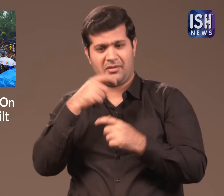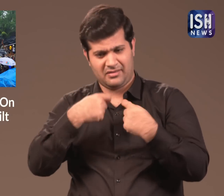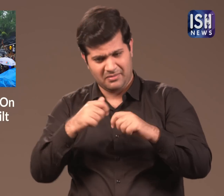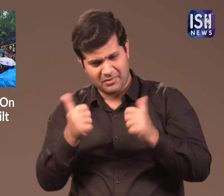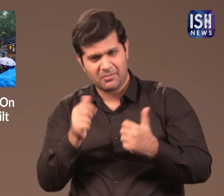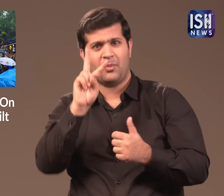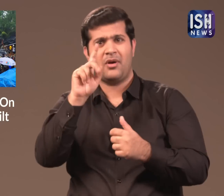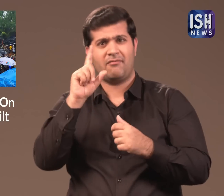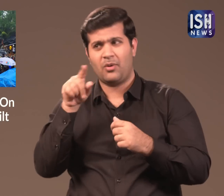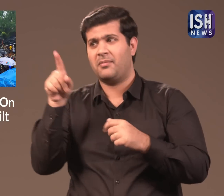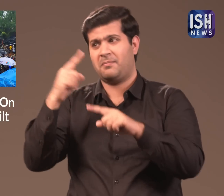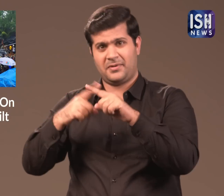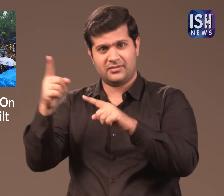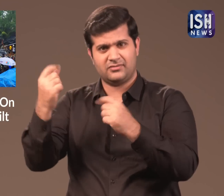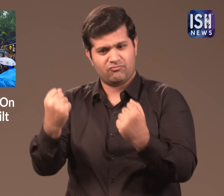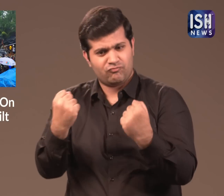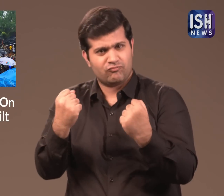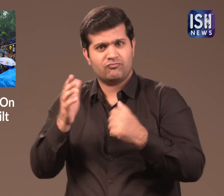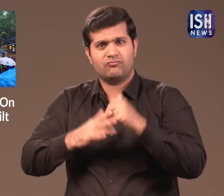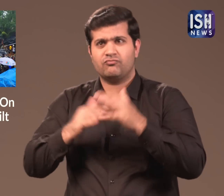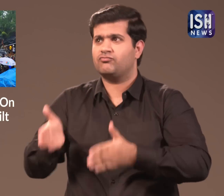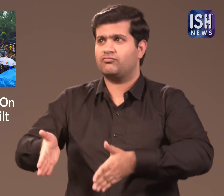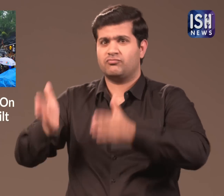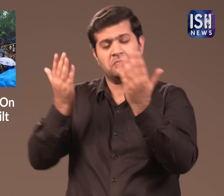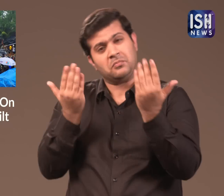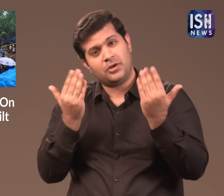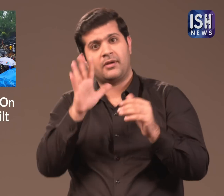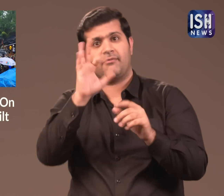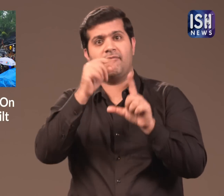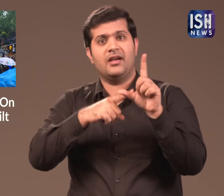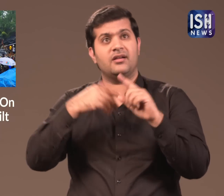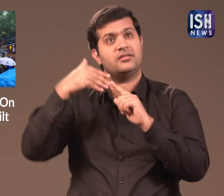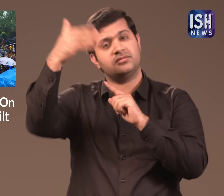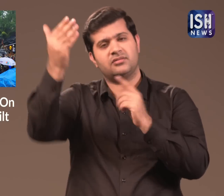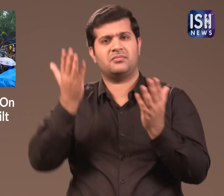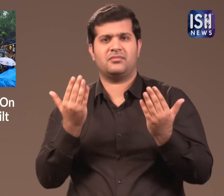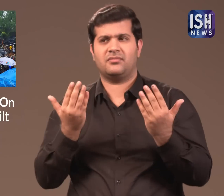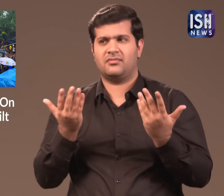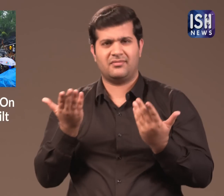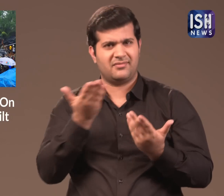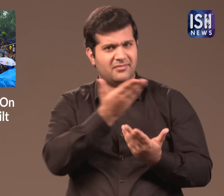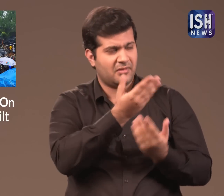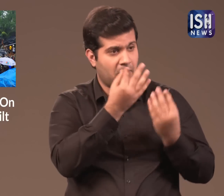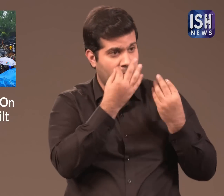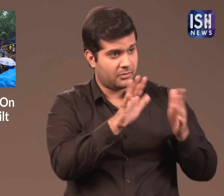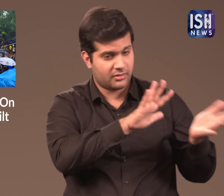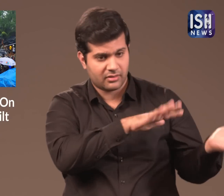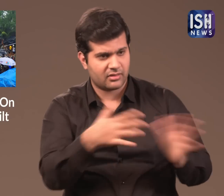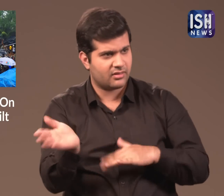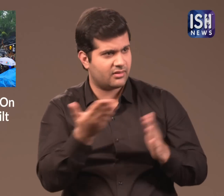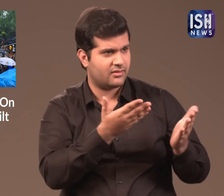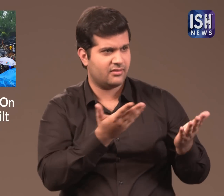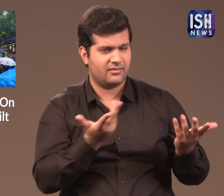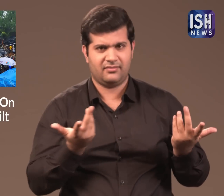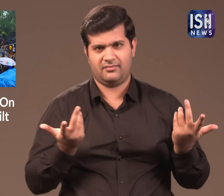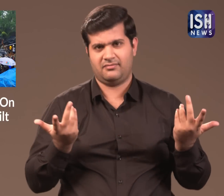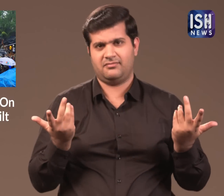The same amount would help to build a strong building that would last for 50 years. Whereas here the wall just collapsed.